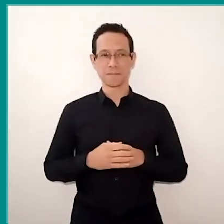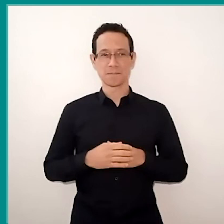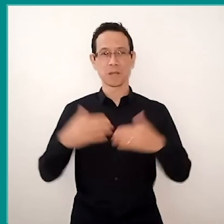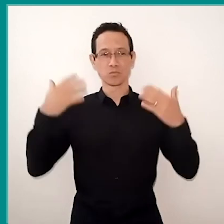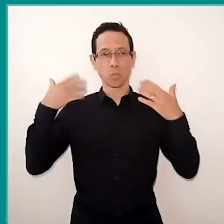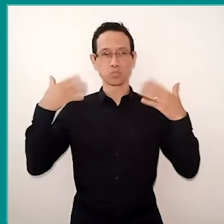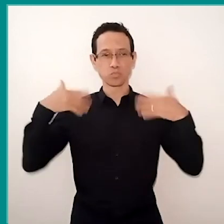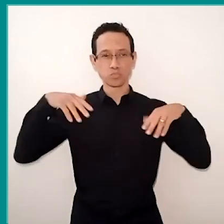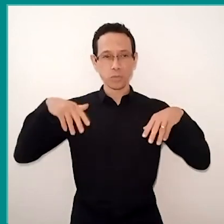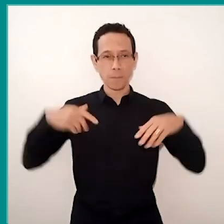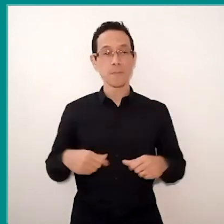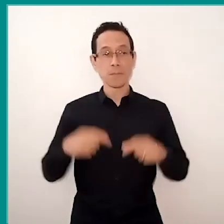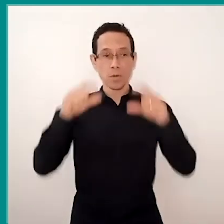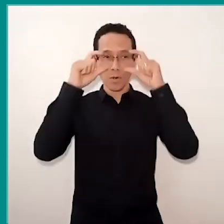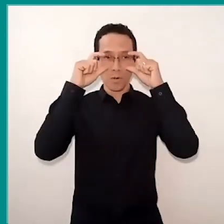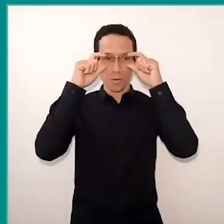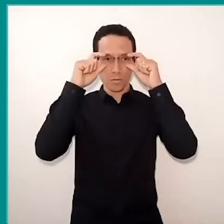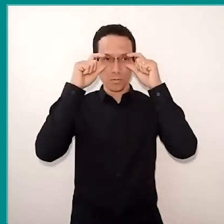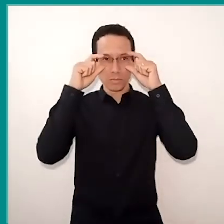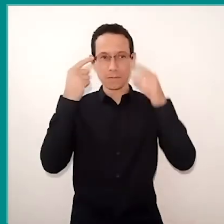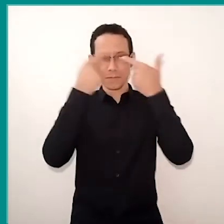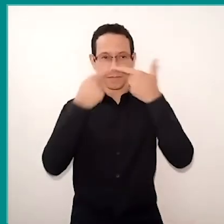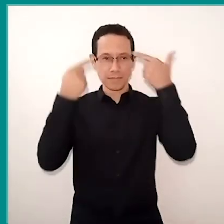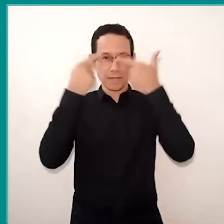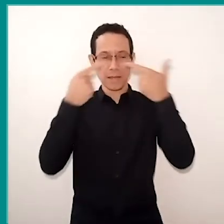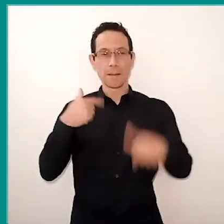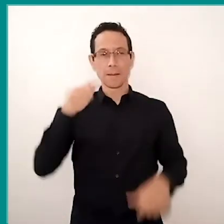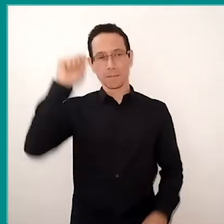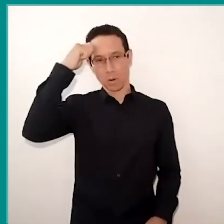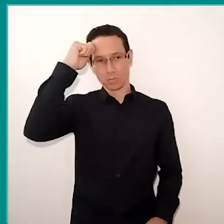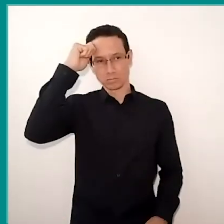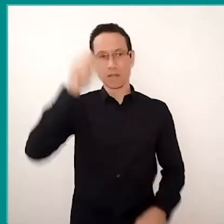I wear glasses, with a black frame. I am at home, sitting in the office.